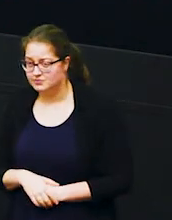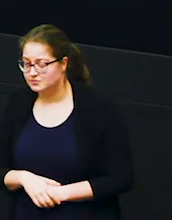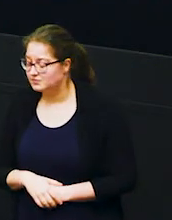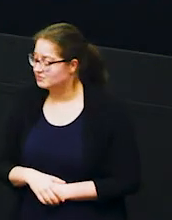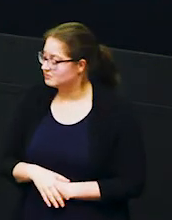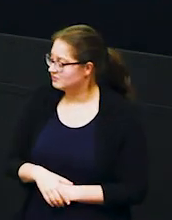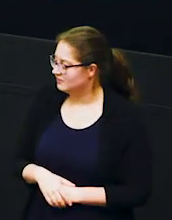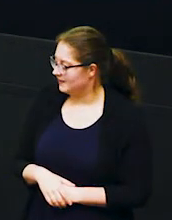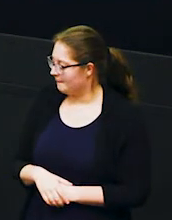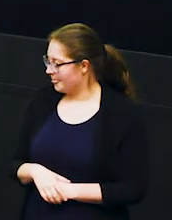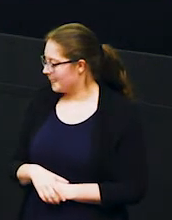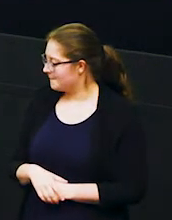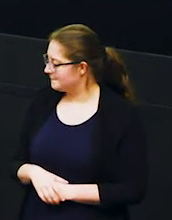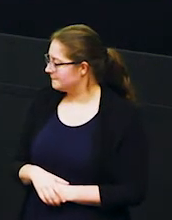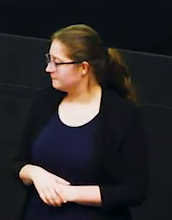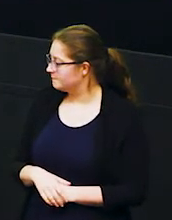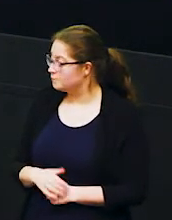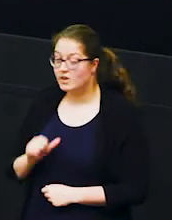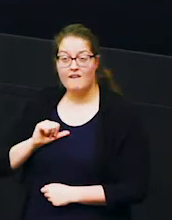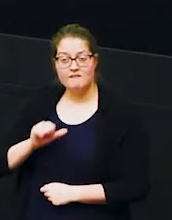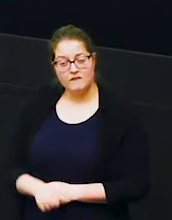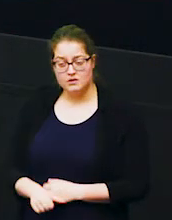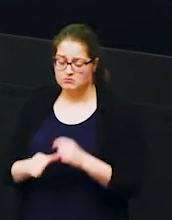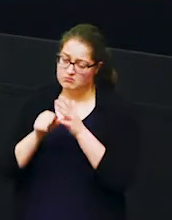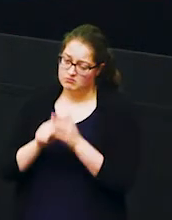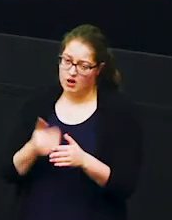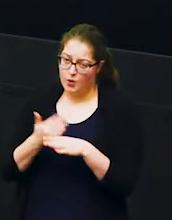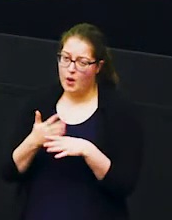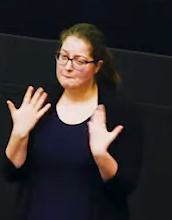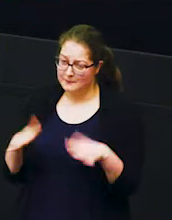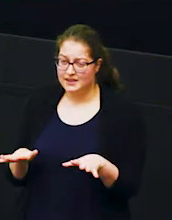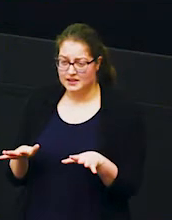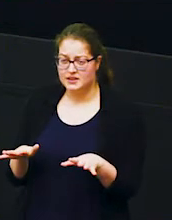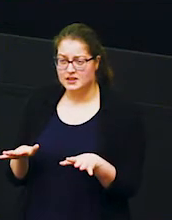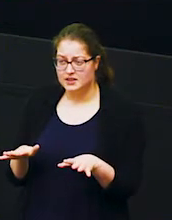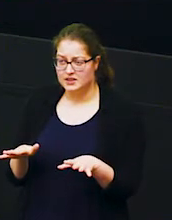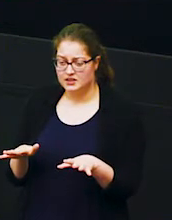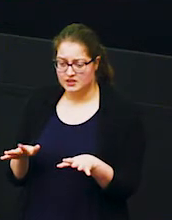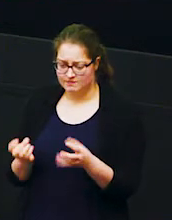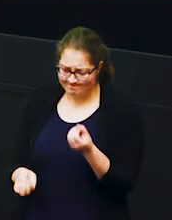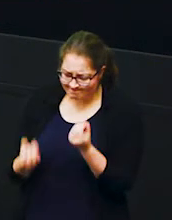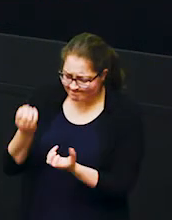but of course farmers have worked really hard as well to grow their crops to grow their food